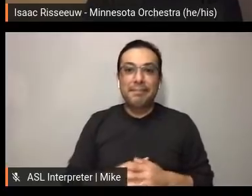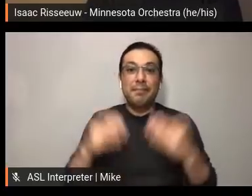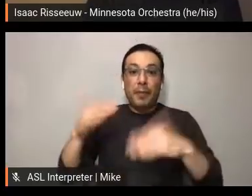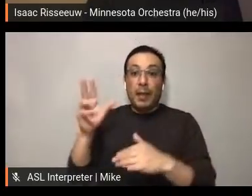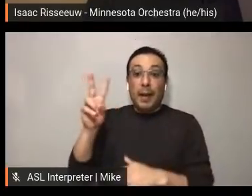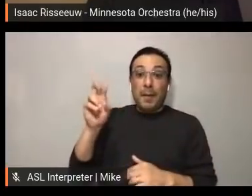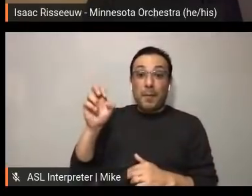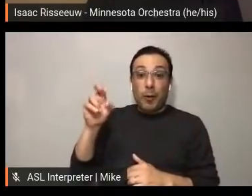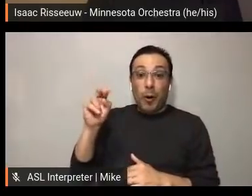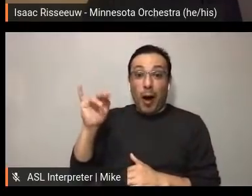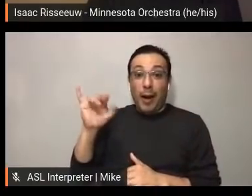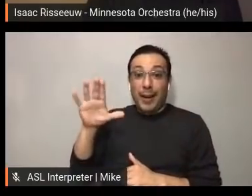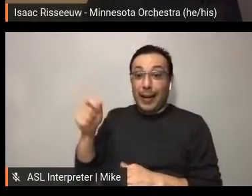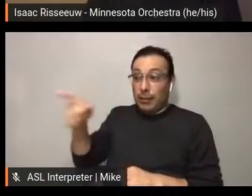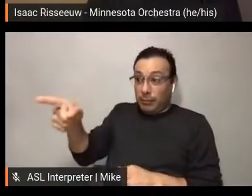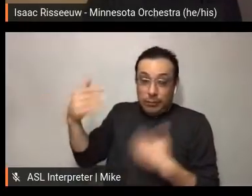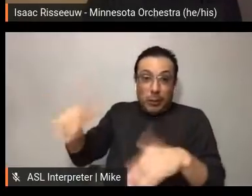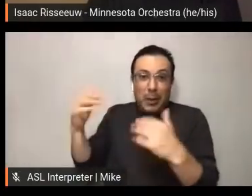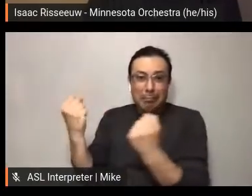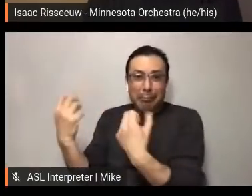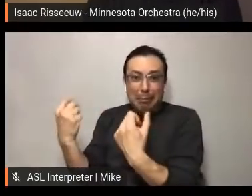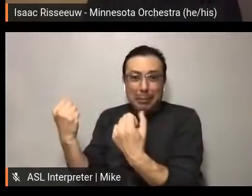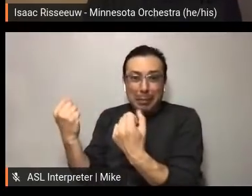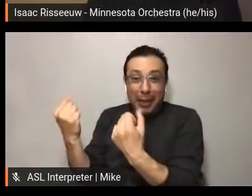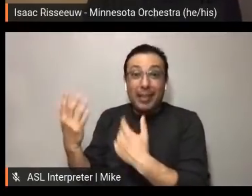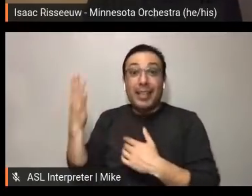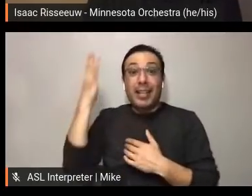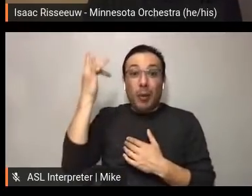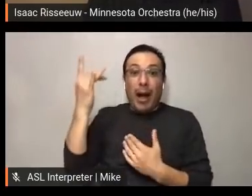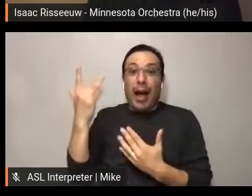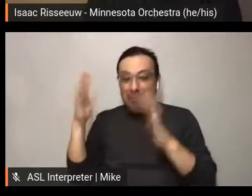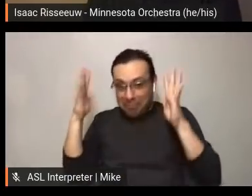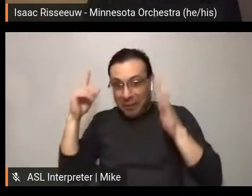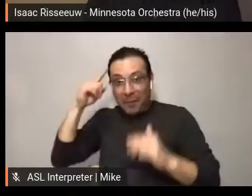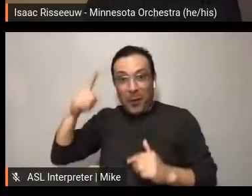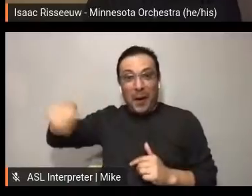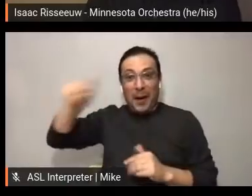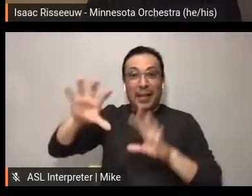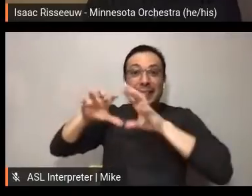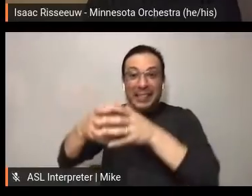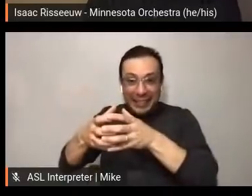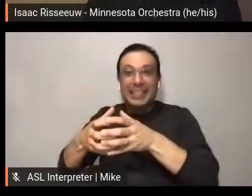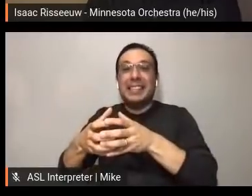and our ASL team, especially for our... we always, you know. Talk